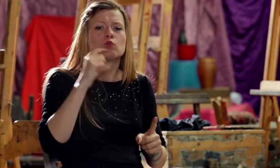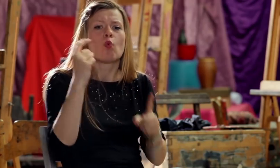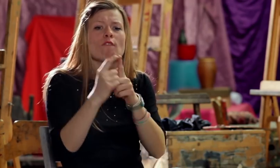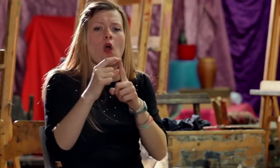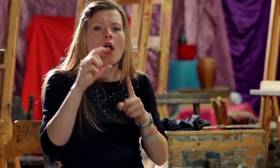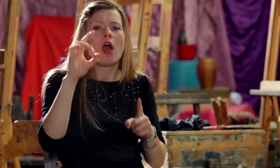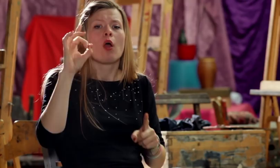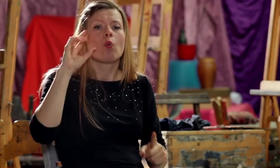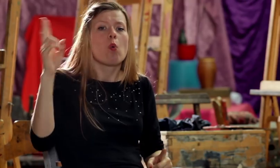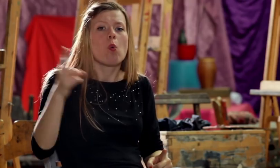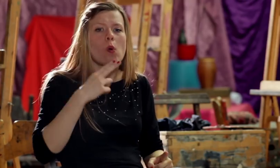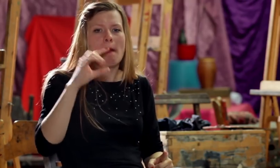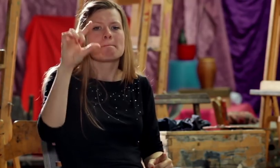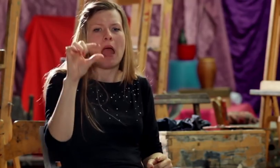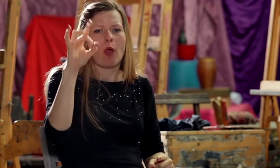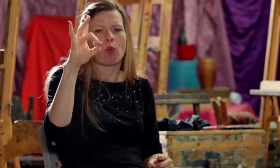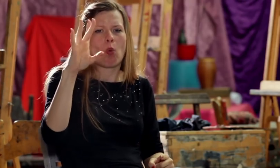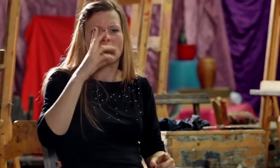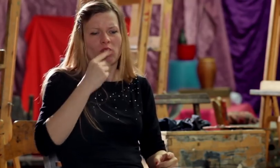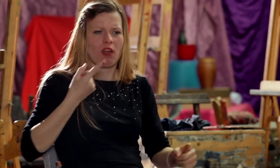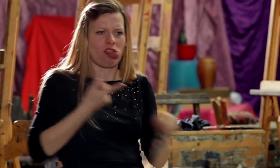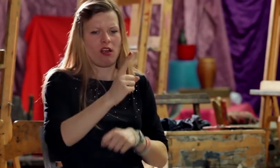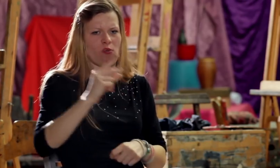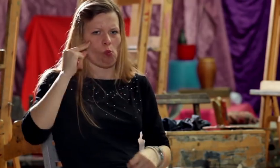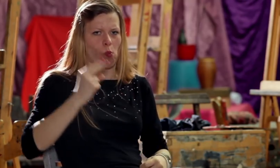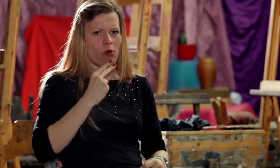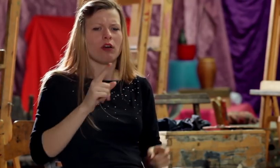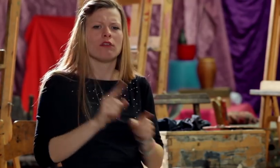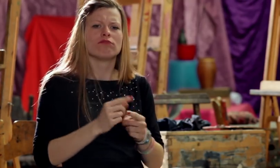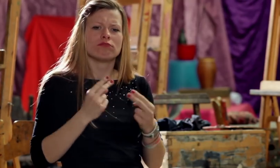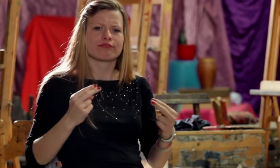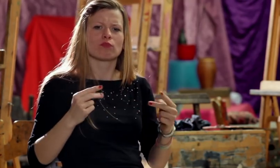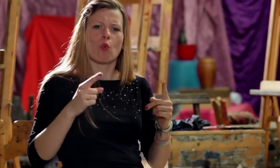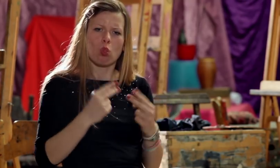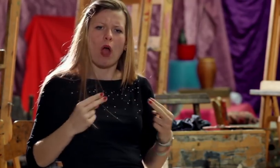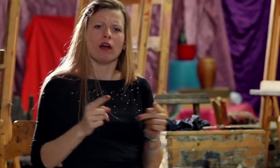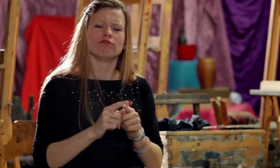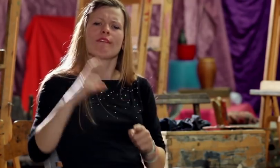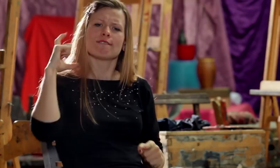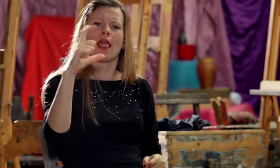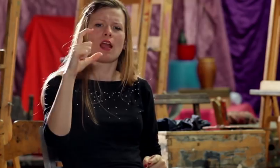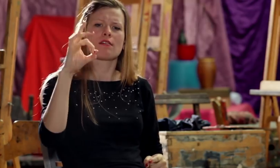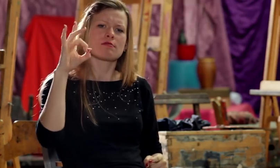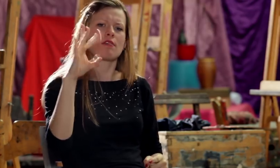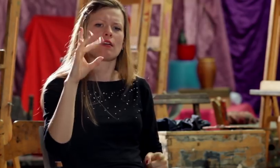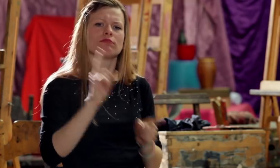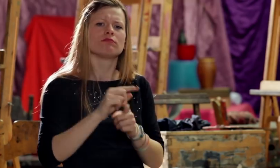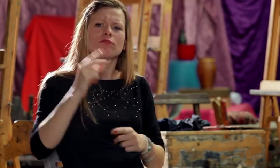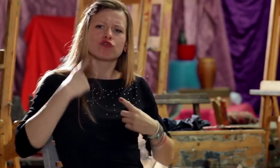deaf with a small g is derogatory. Politeness requires using capital G.